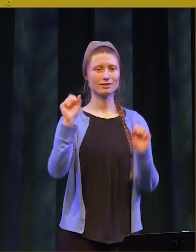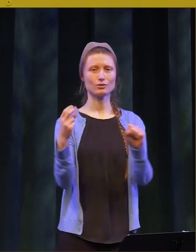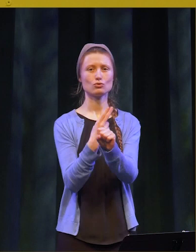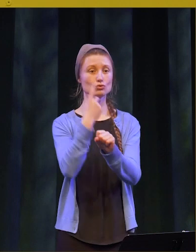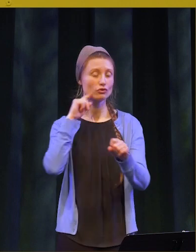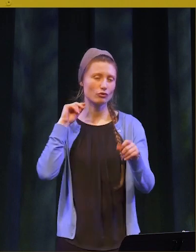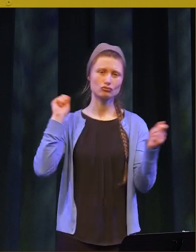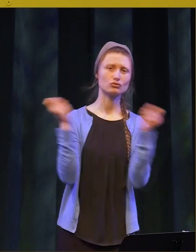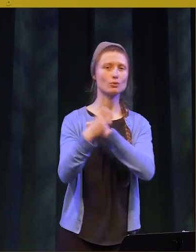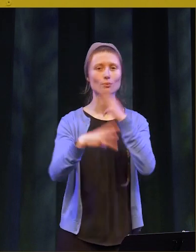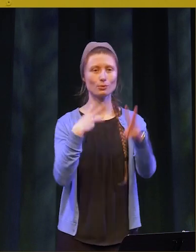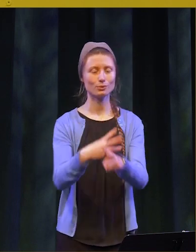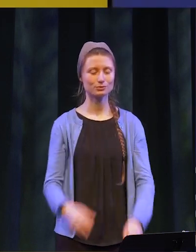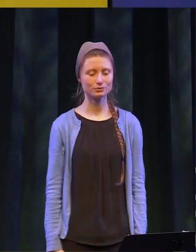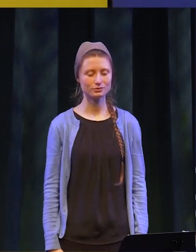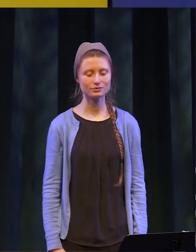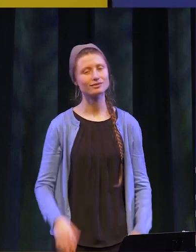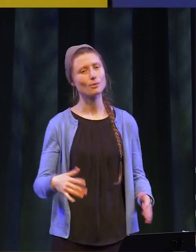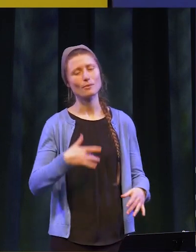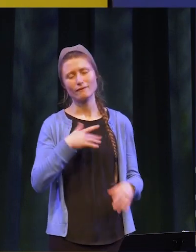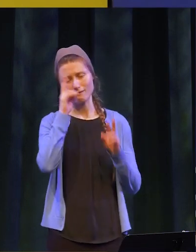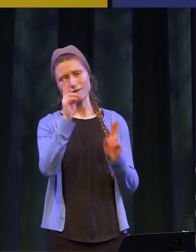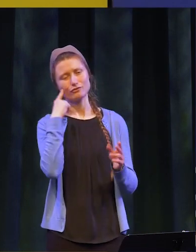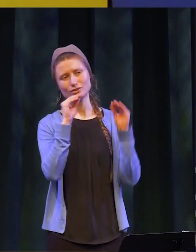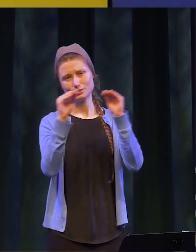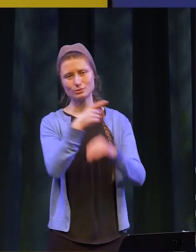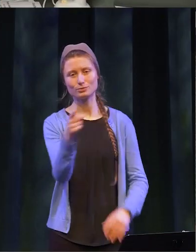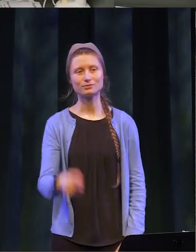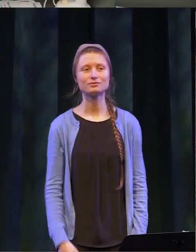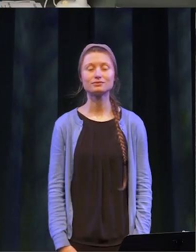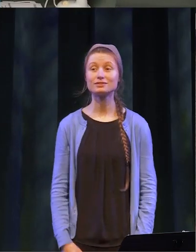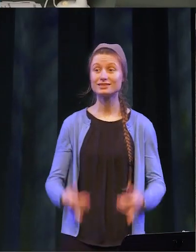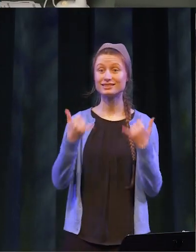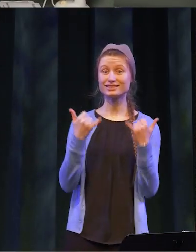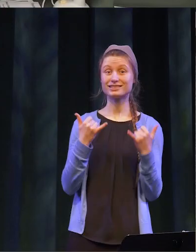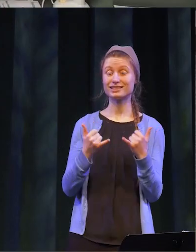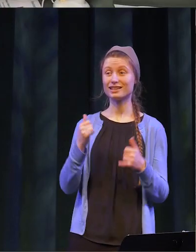use to change the world.” It’s been an honor to teach you. Today marks both an ending